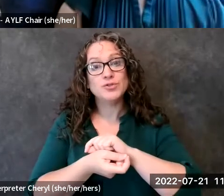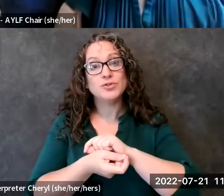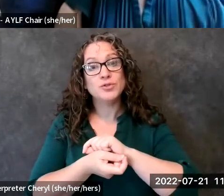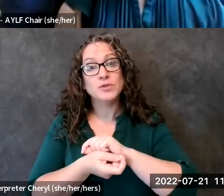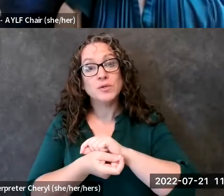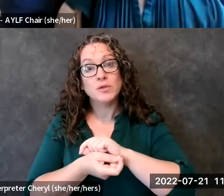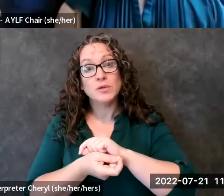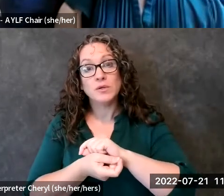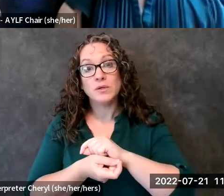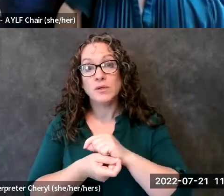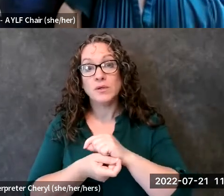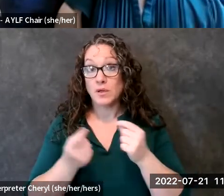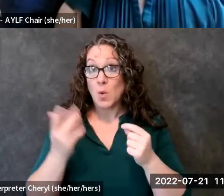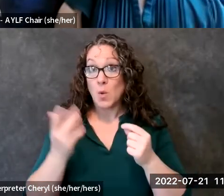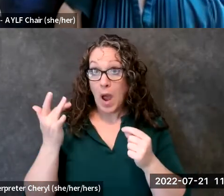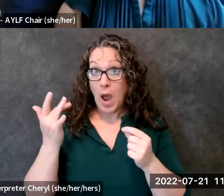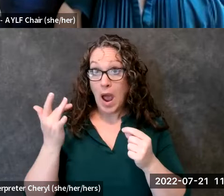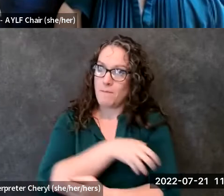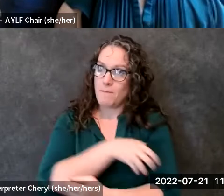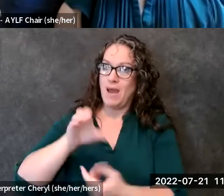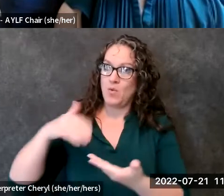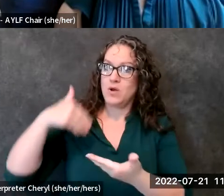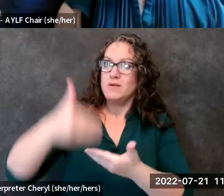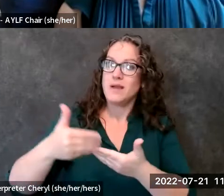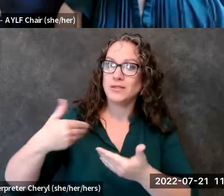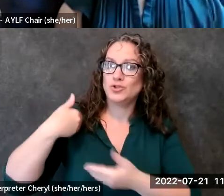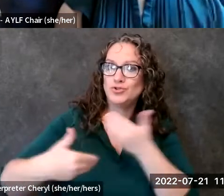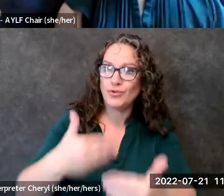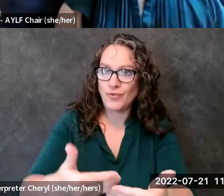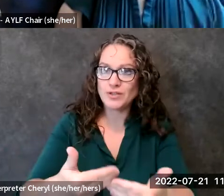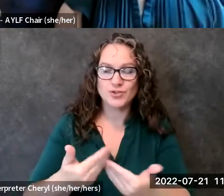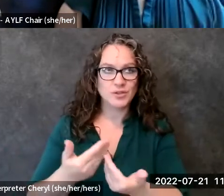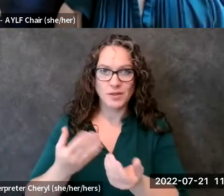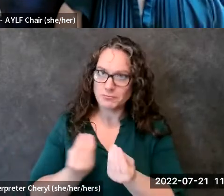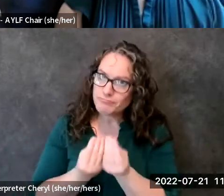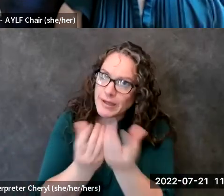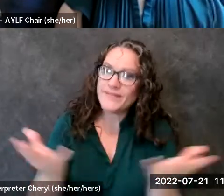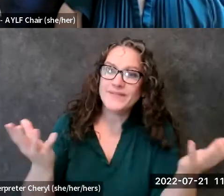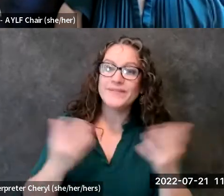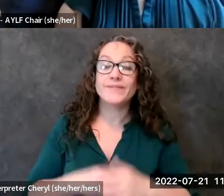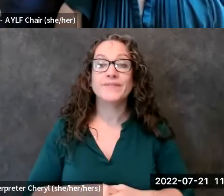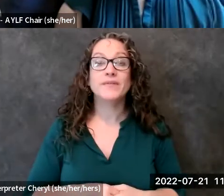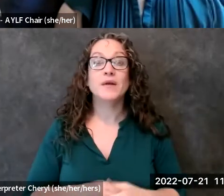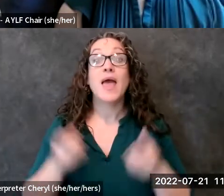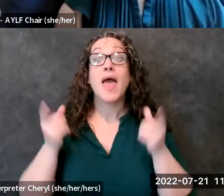empower the next generation and and and pass it on to them and so when annette contacted me with